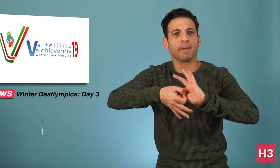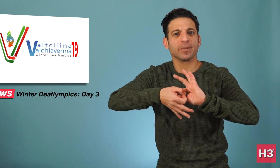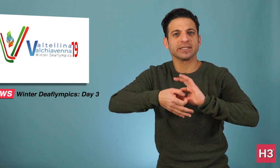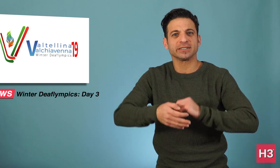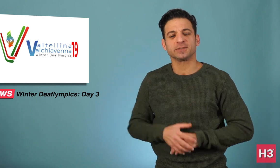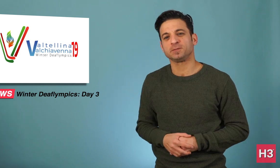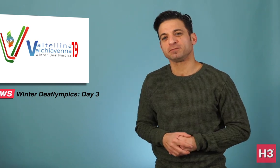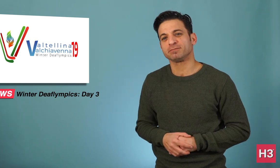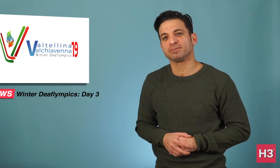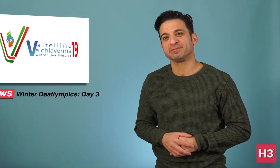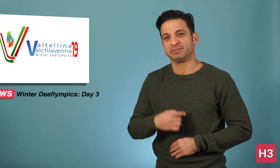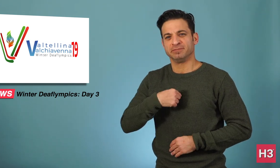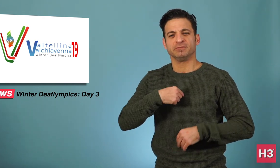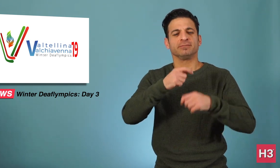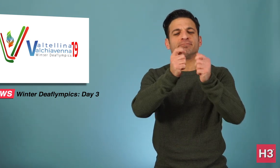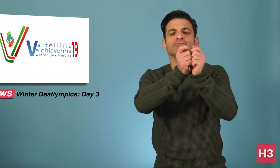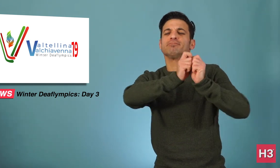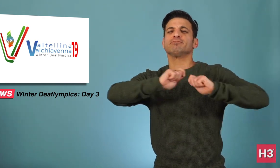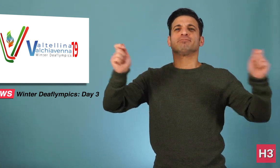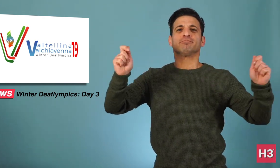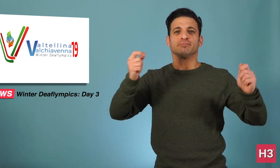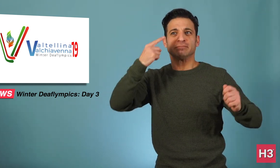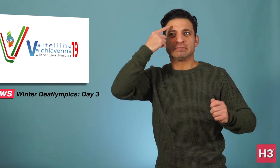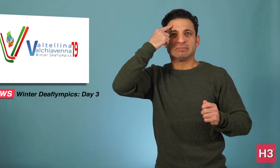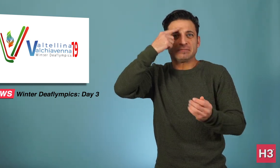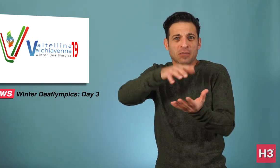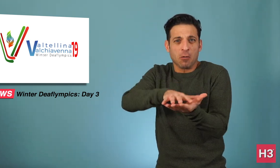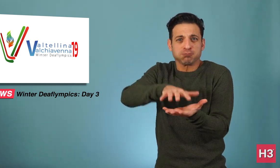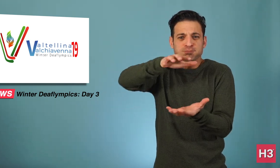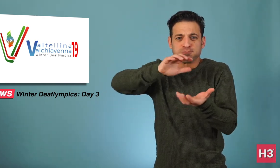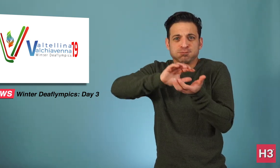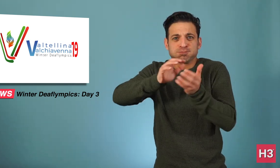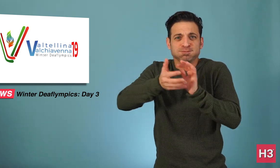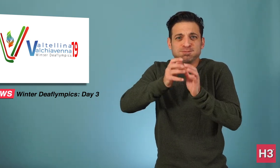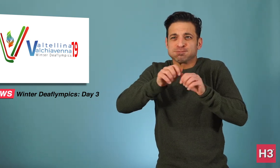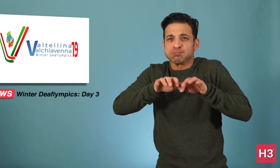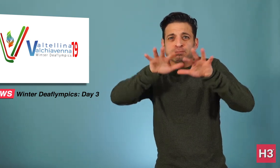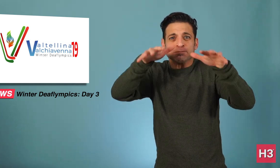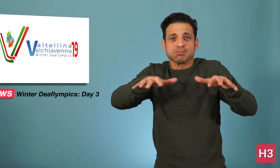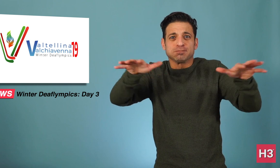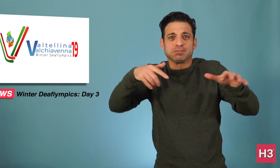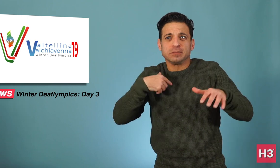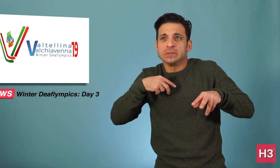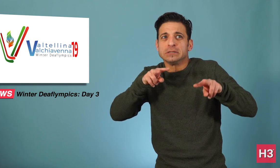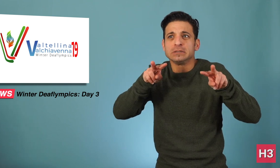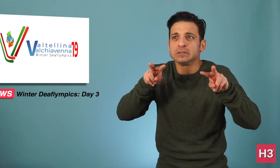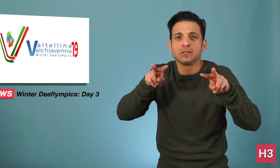Deaflympics. I was unsure how much snow I'd